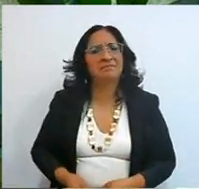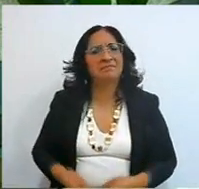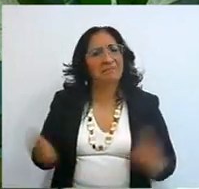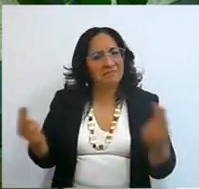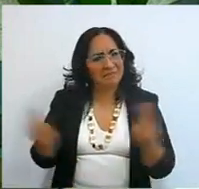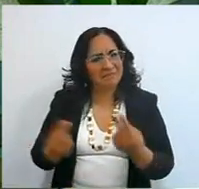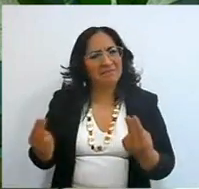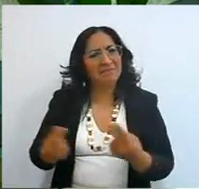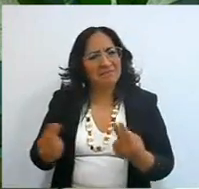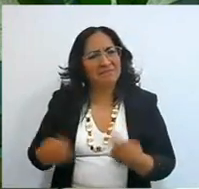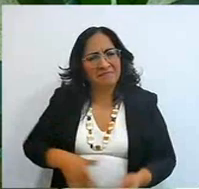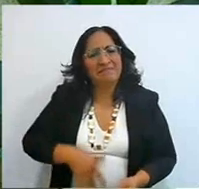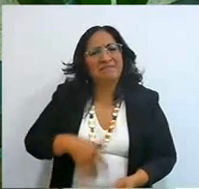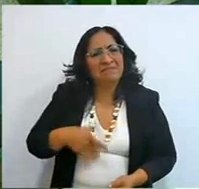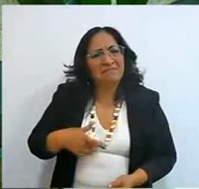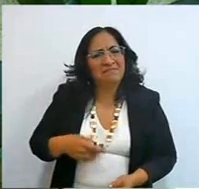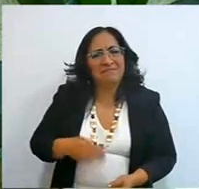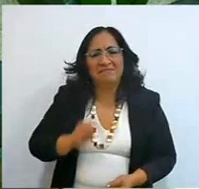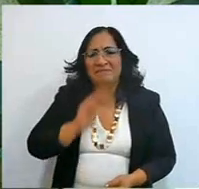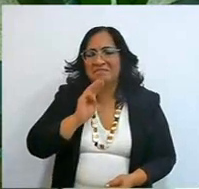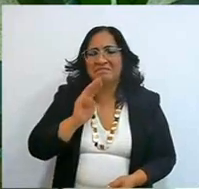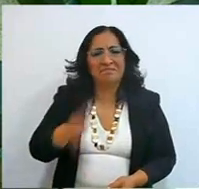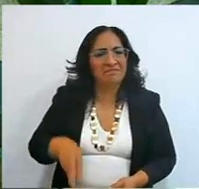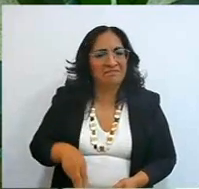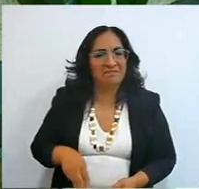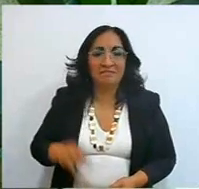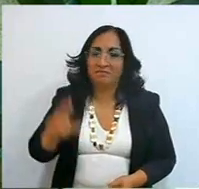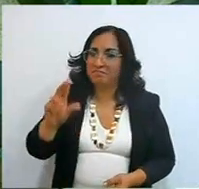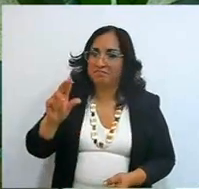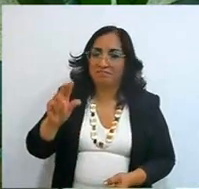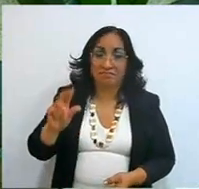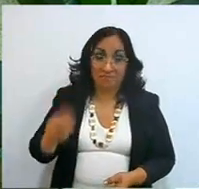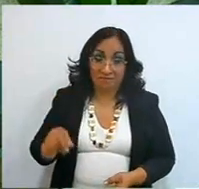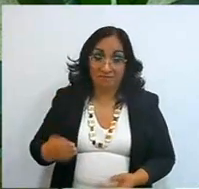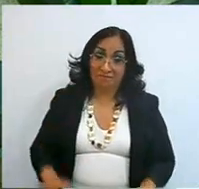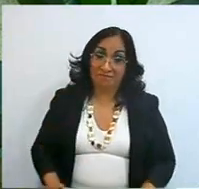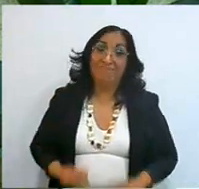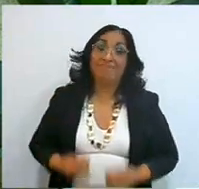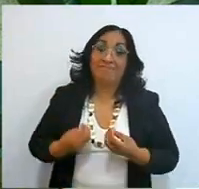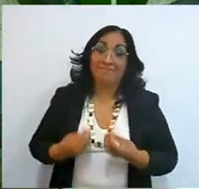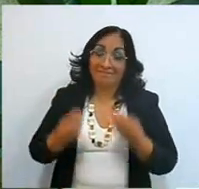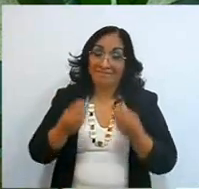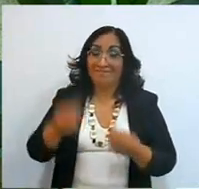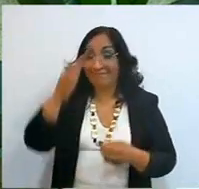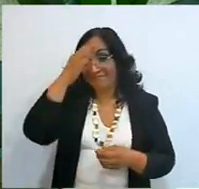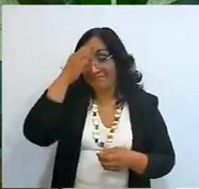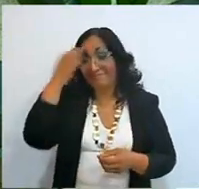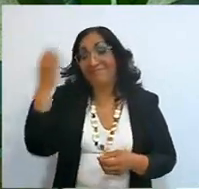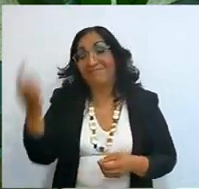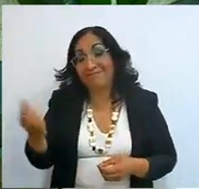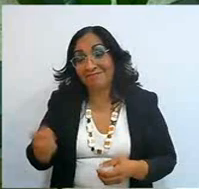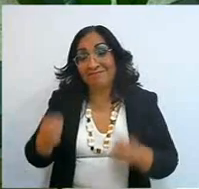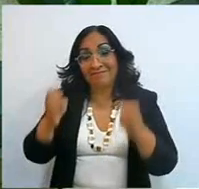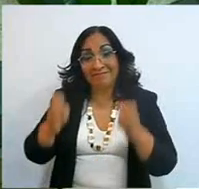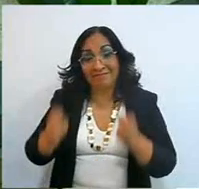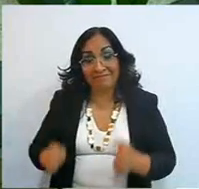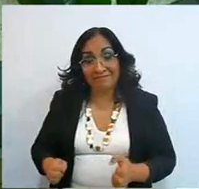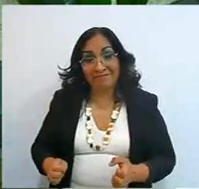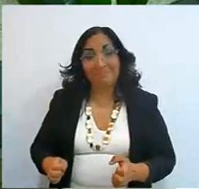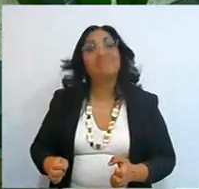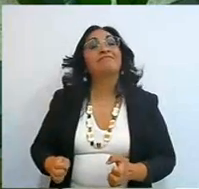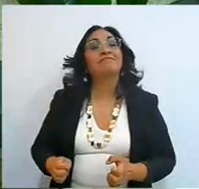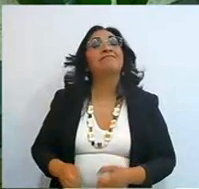life would be much easier with God and not in opposition to God, against God's plan,